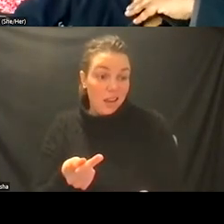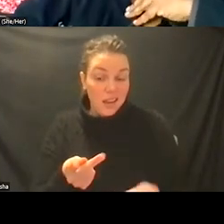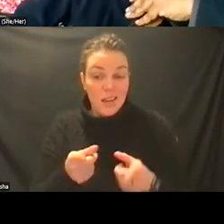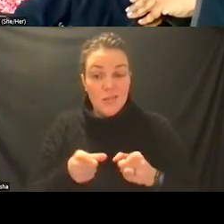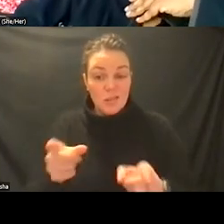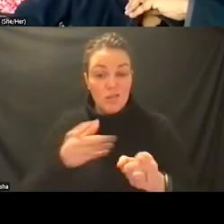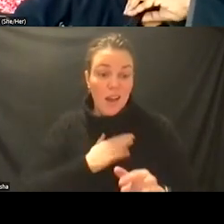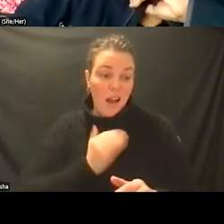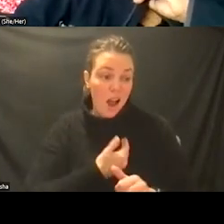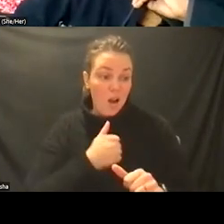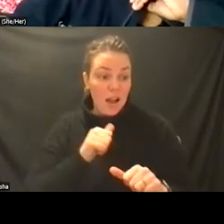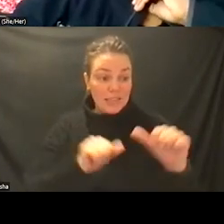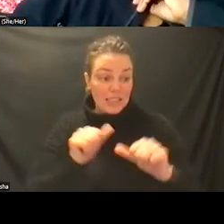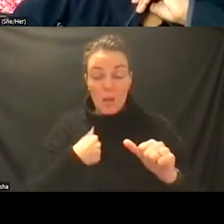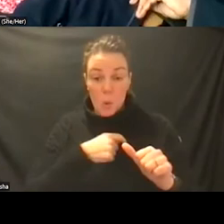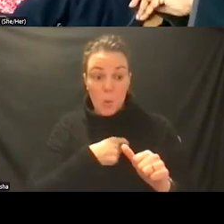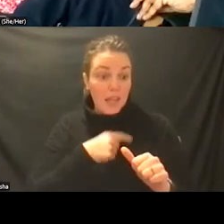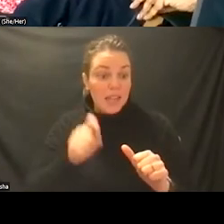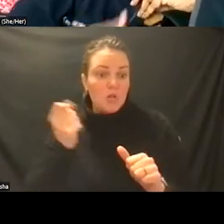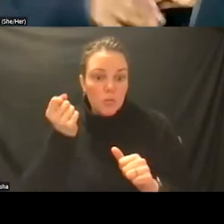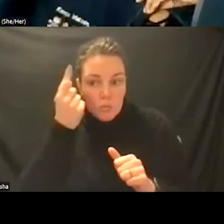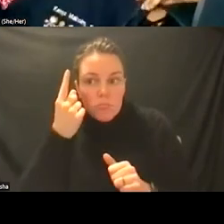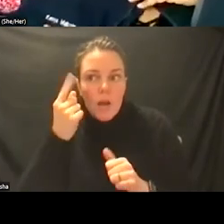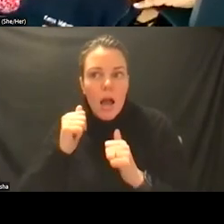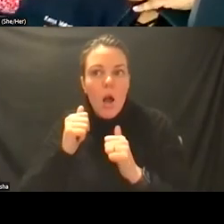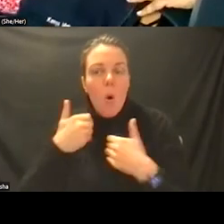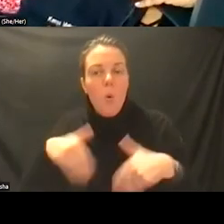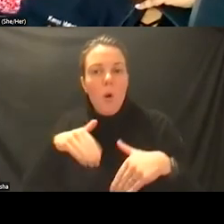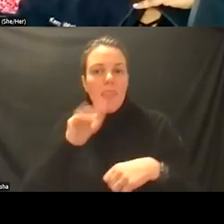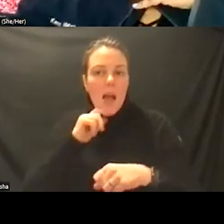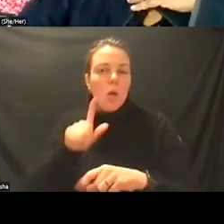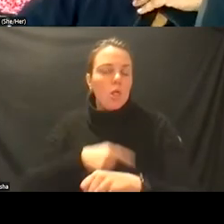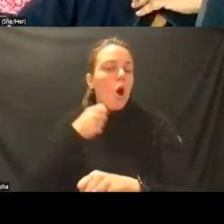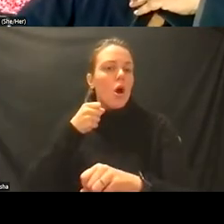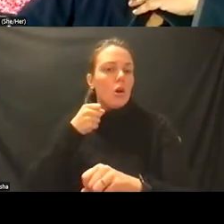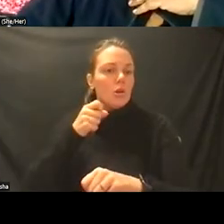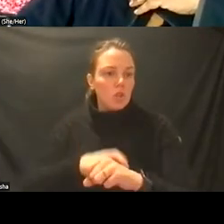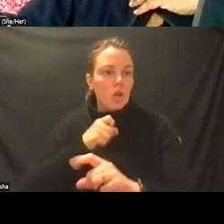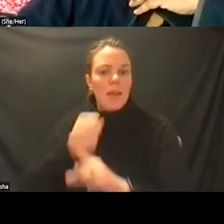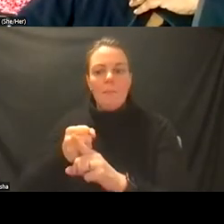need to understand how that has a long-term impact on those children that are coming in